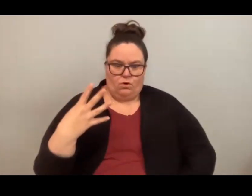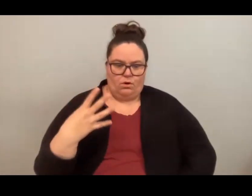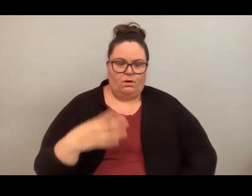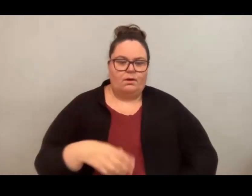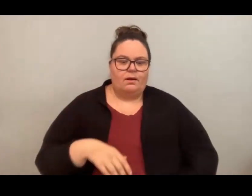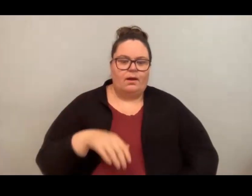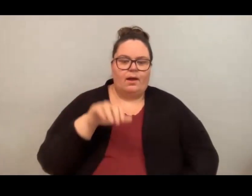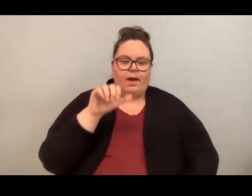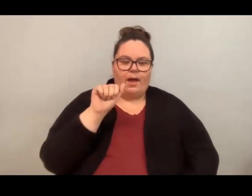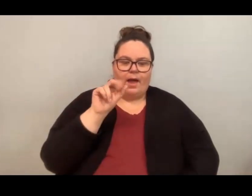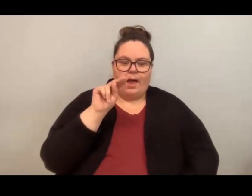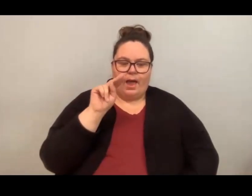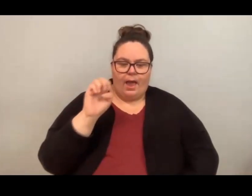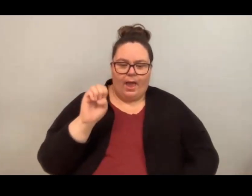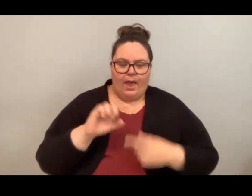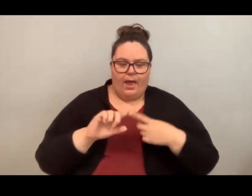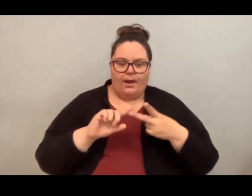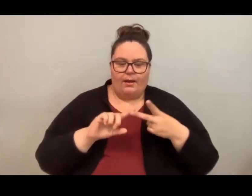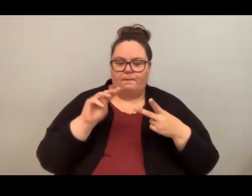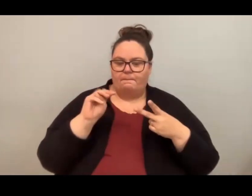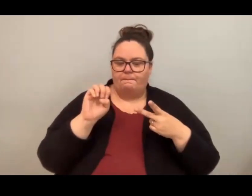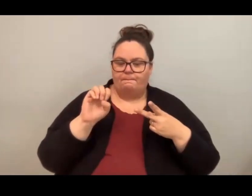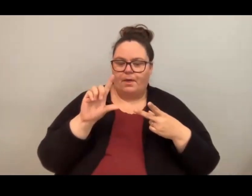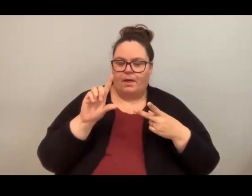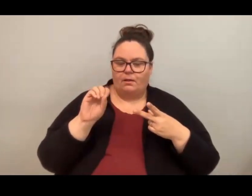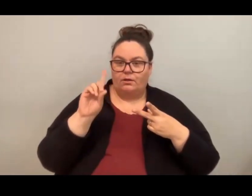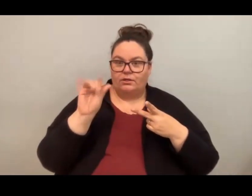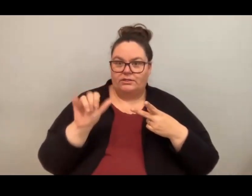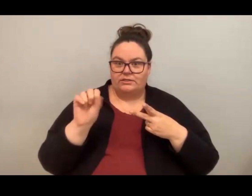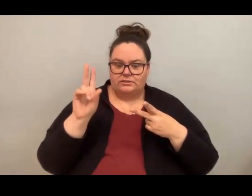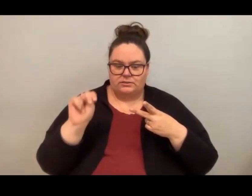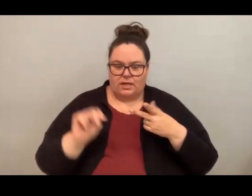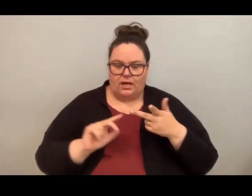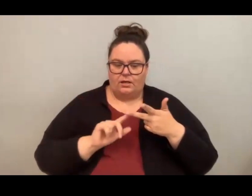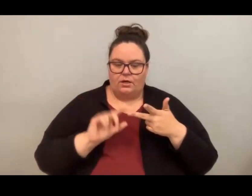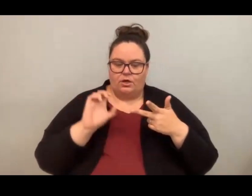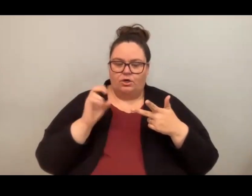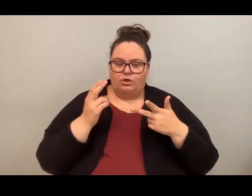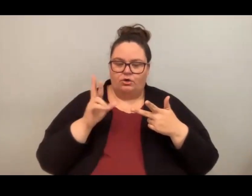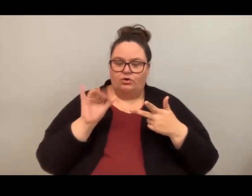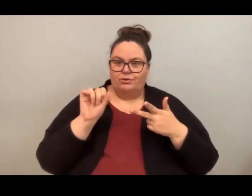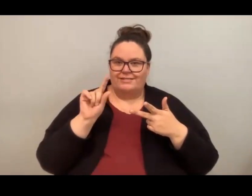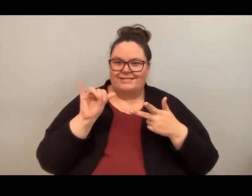Christine Wu, and Matthew Gwathmey and then we'll have a short question-and-answer session. So,